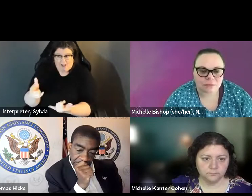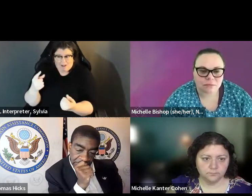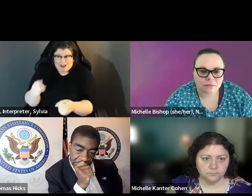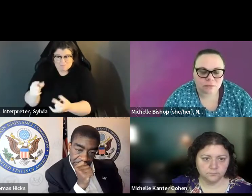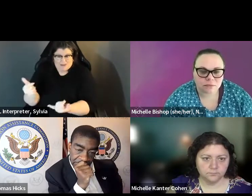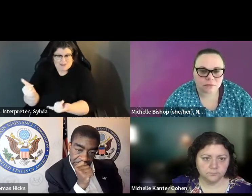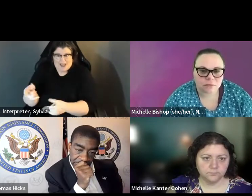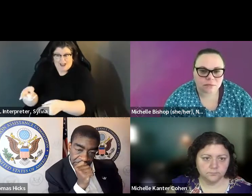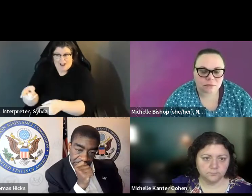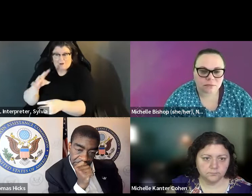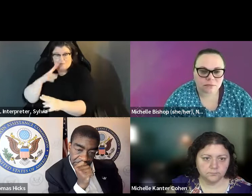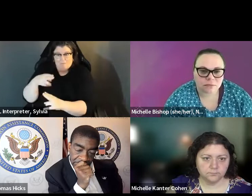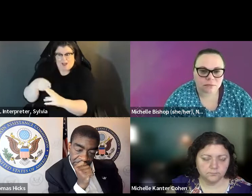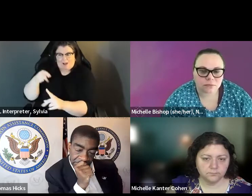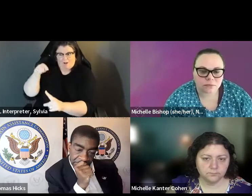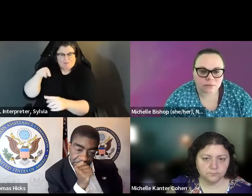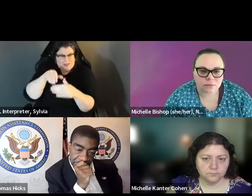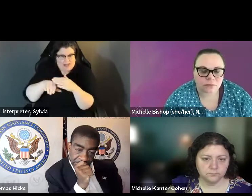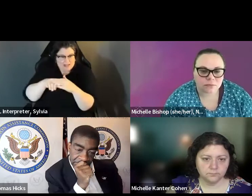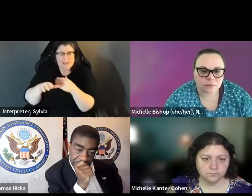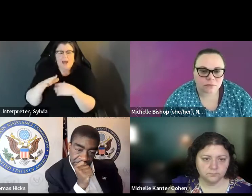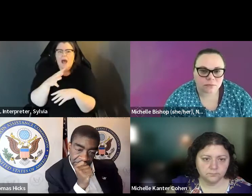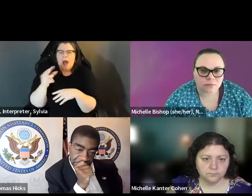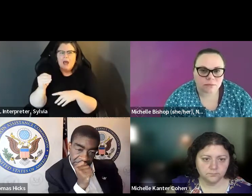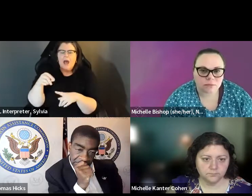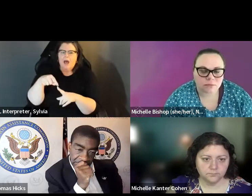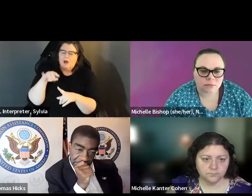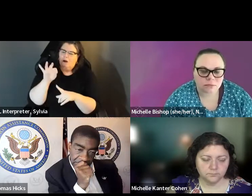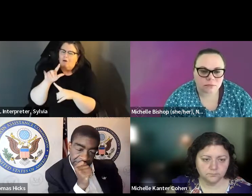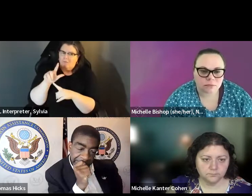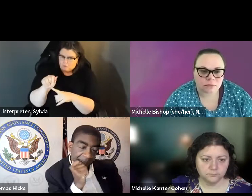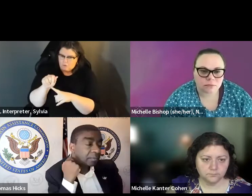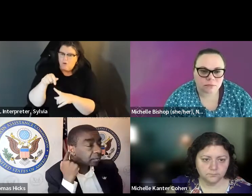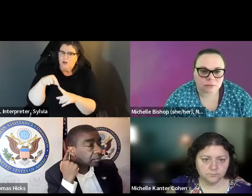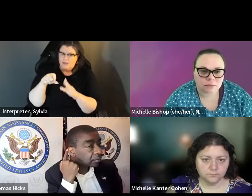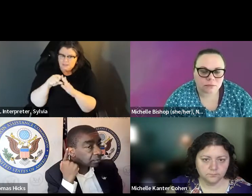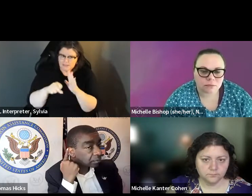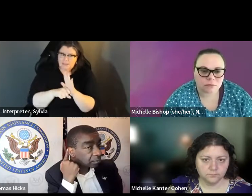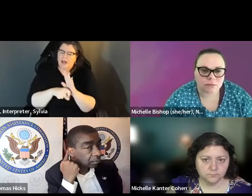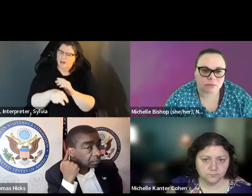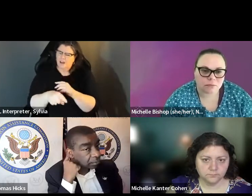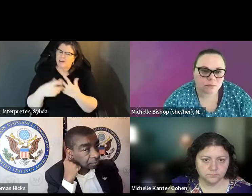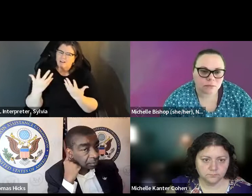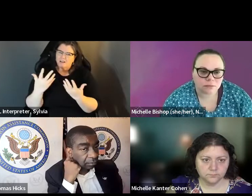any litigation? And the second related question is why aren't we seeing more of these types of legal actions in